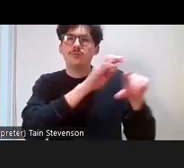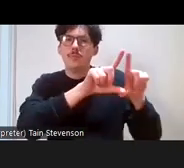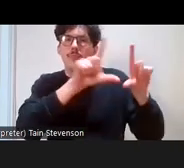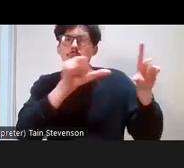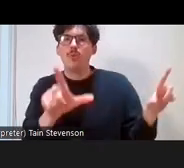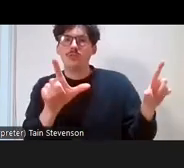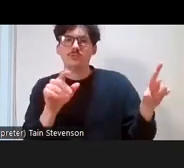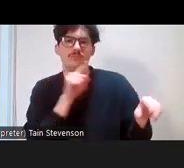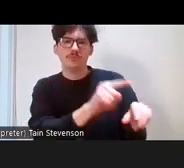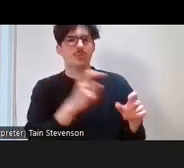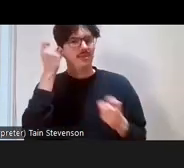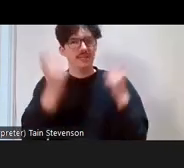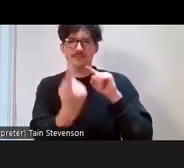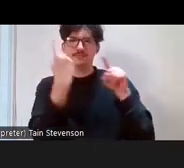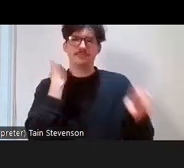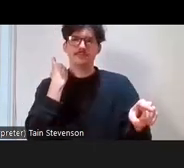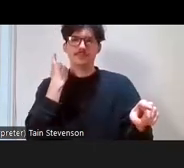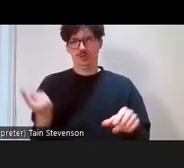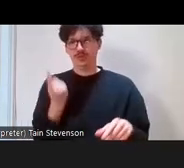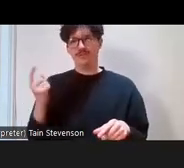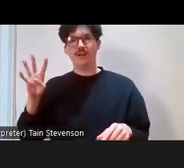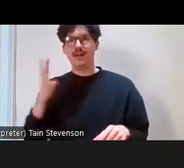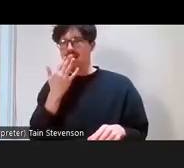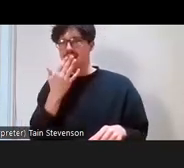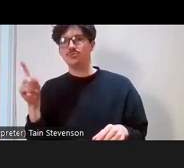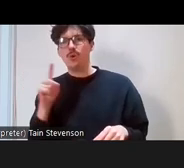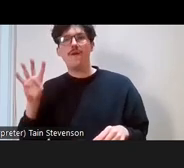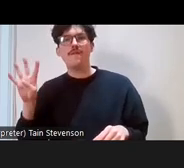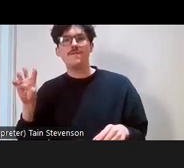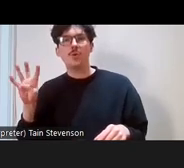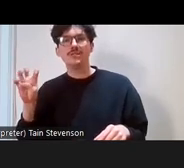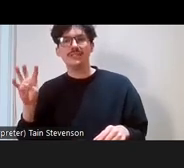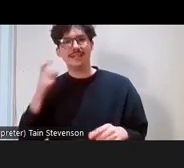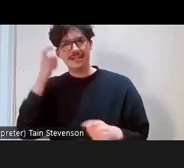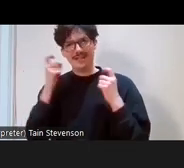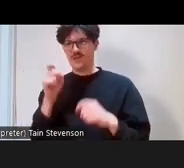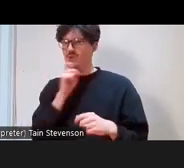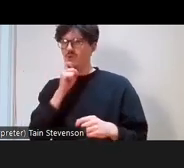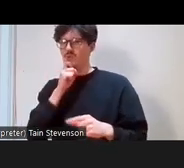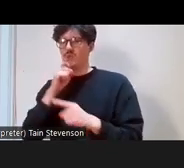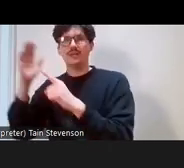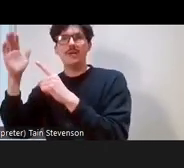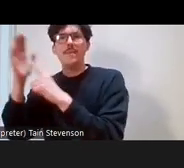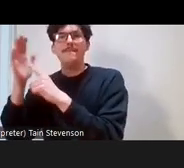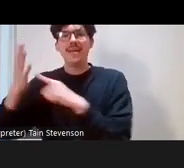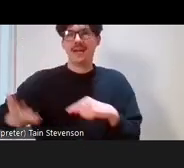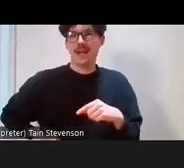back to when you were 14: what the main earner in your household did for a profession. Just to say,